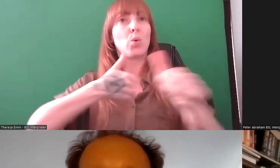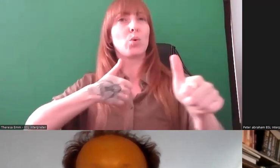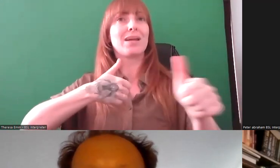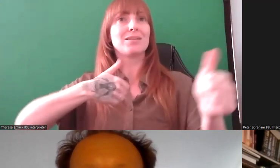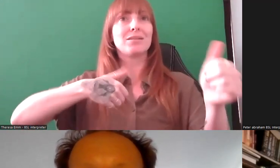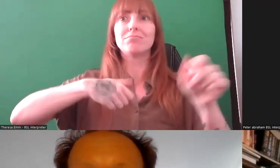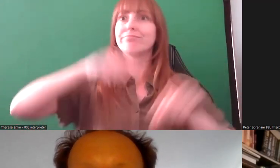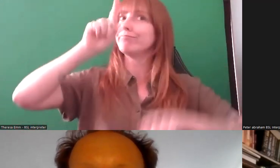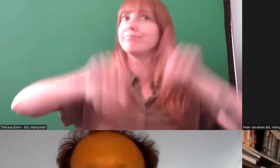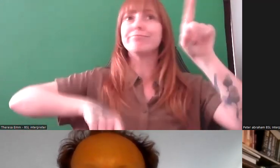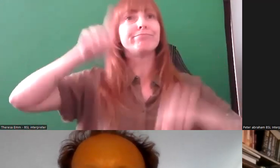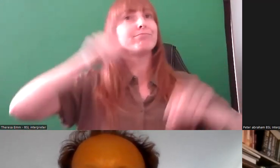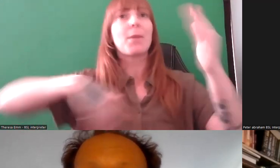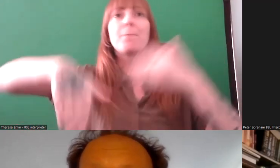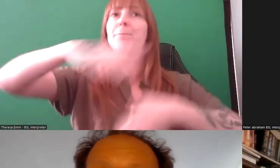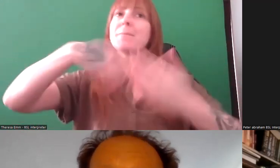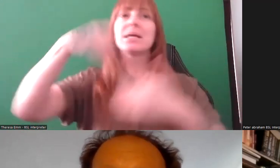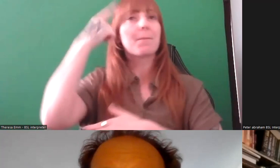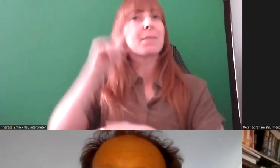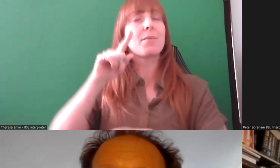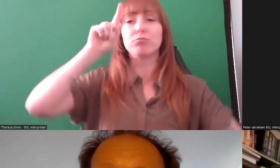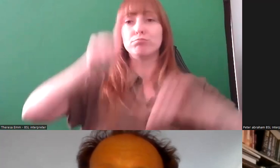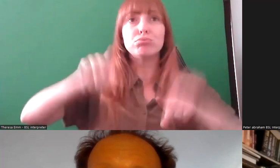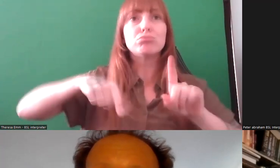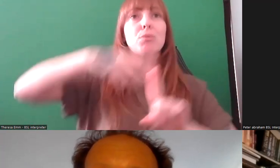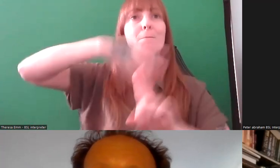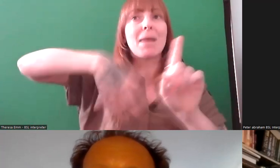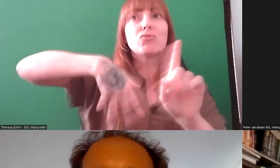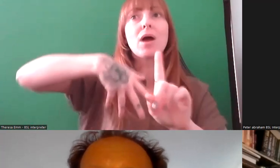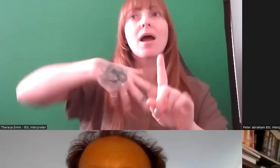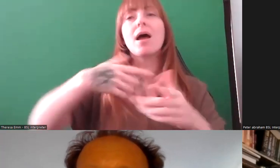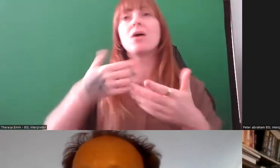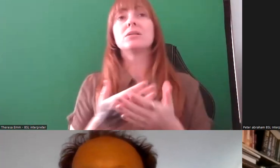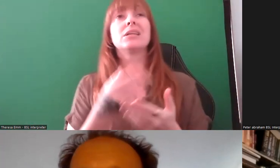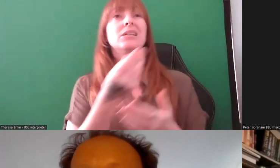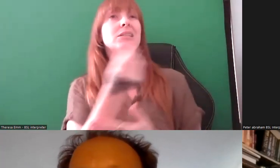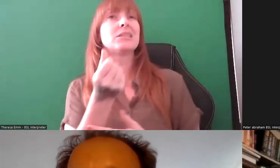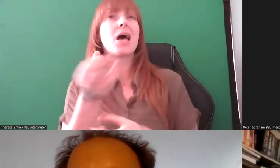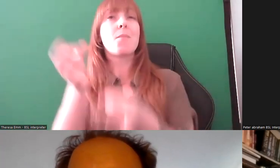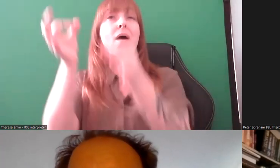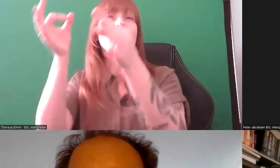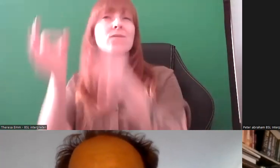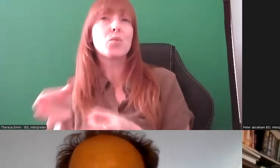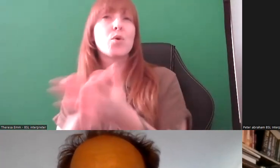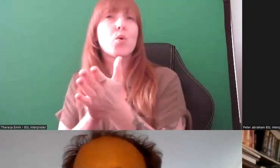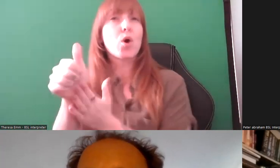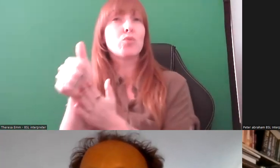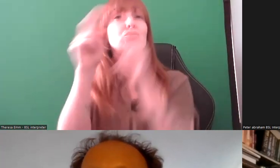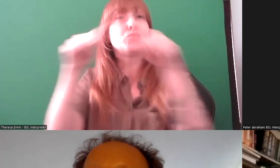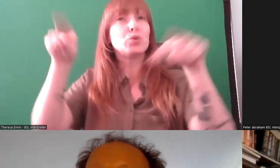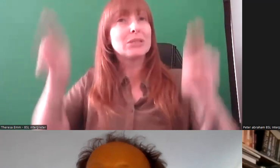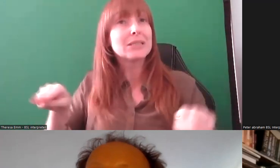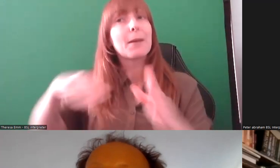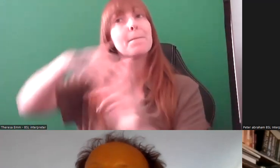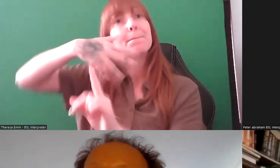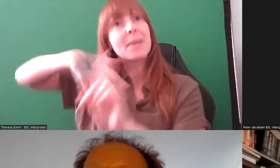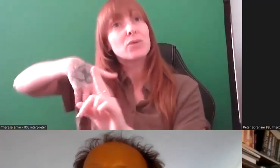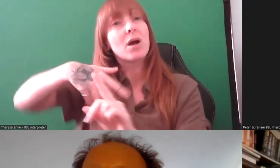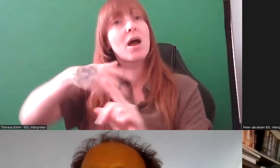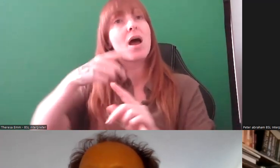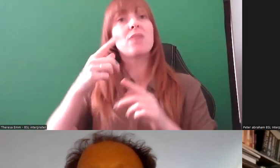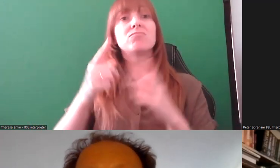different backgrounds as well as from more formal cultural museum backgrounds as well. I feel it's